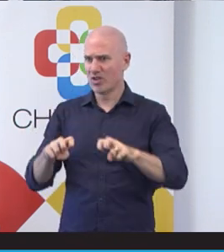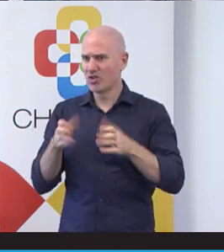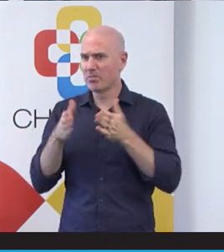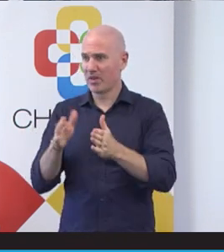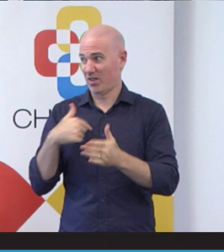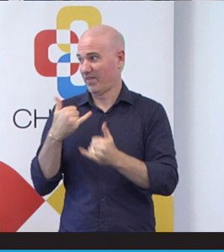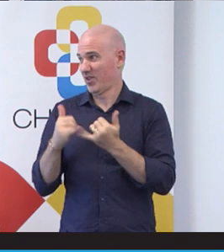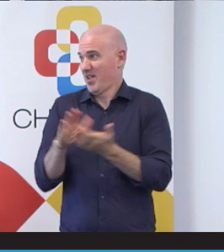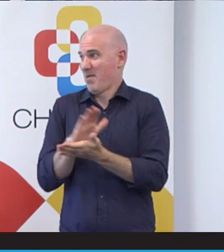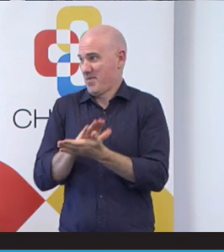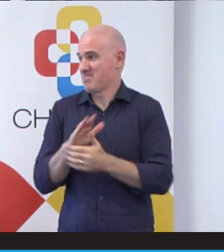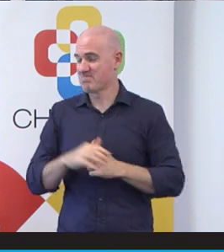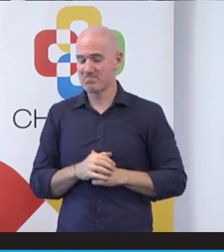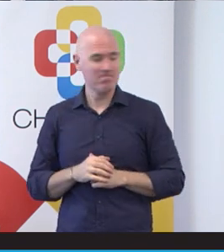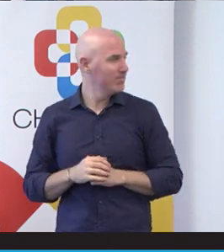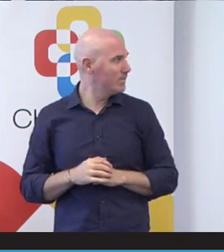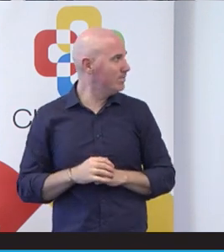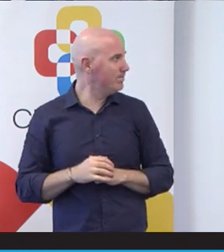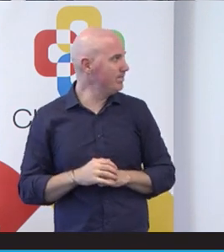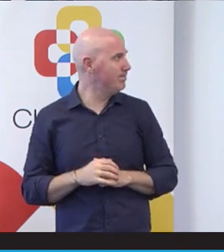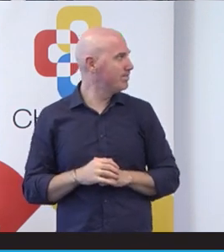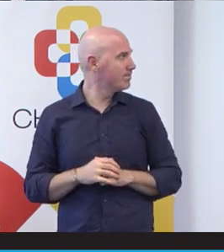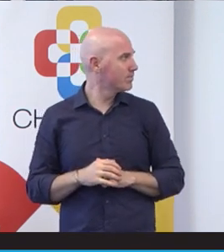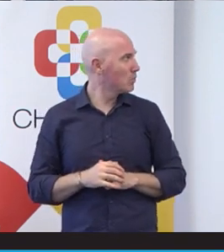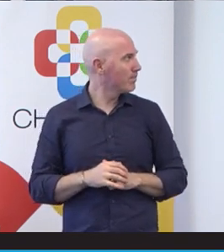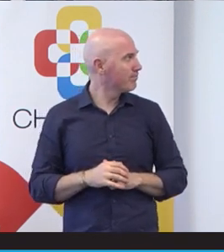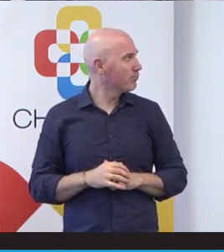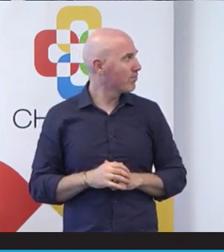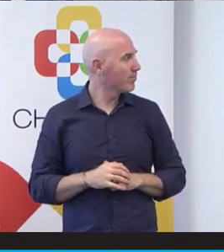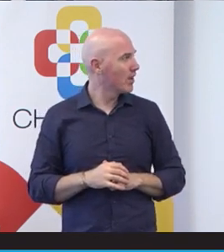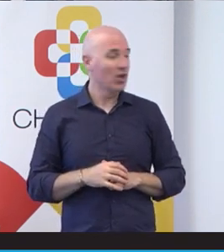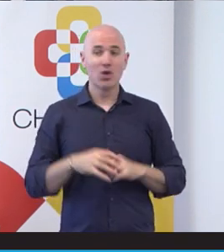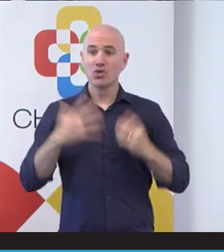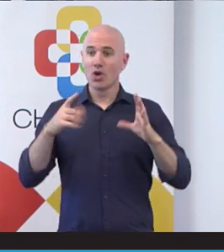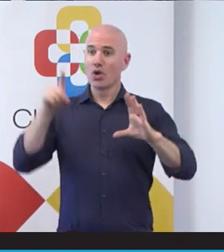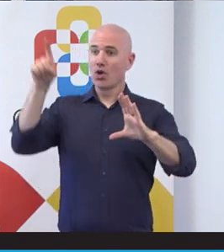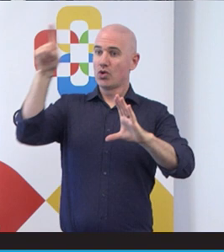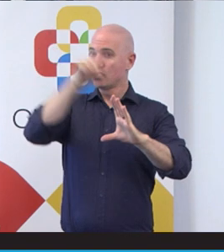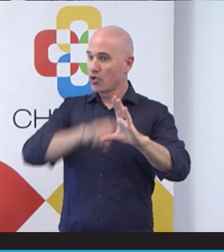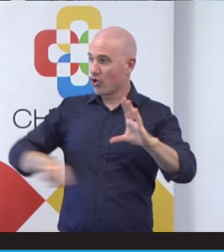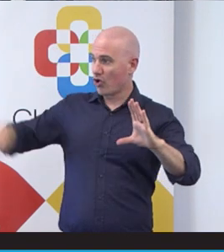of it. So the first bit all explained really is the circle around the outside. So they're